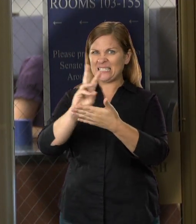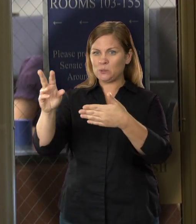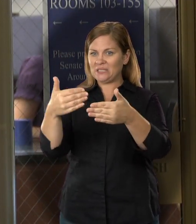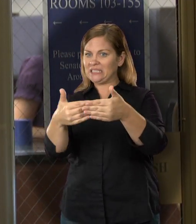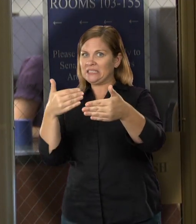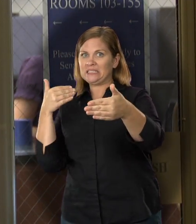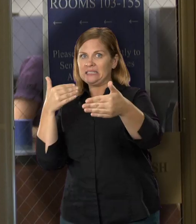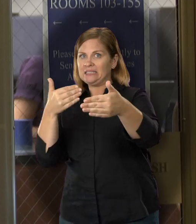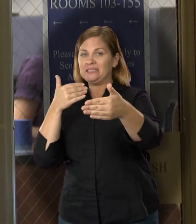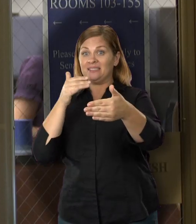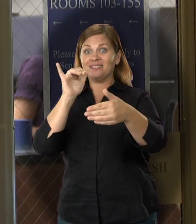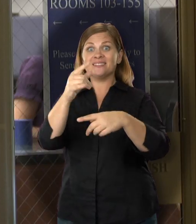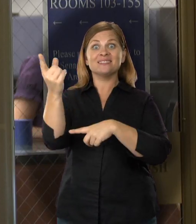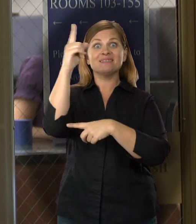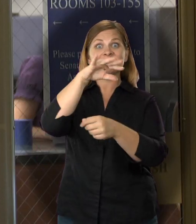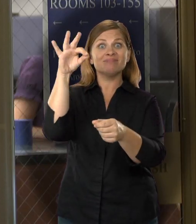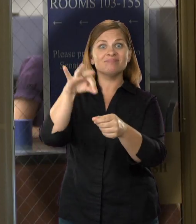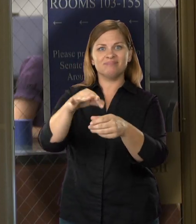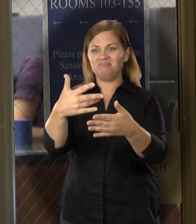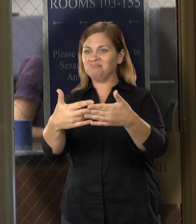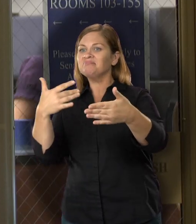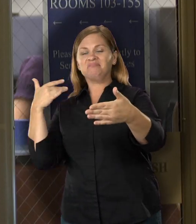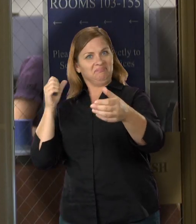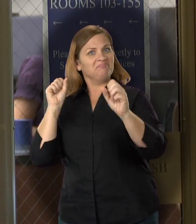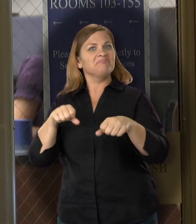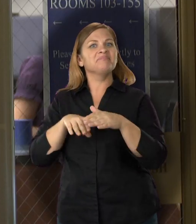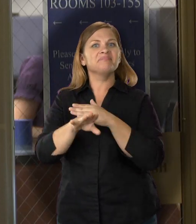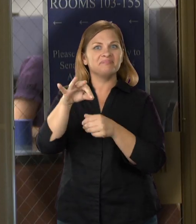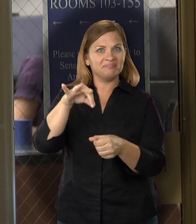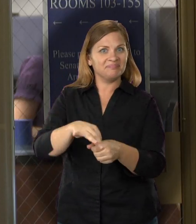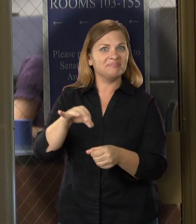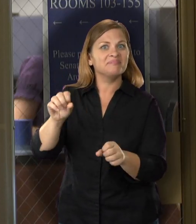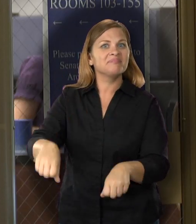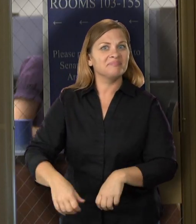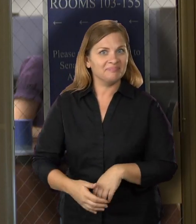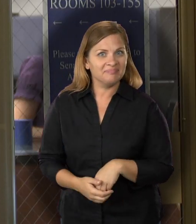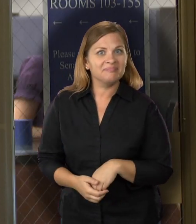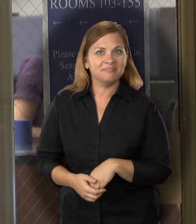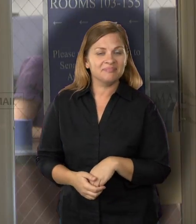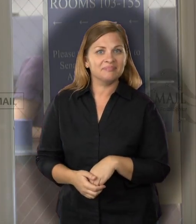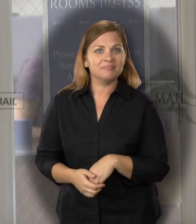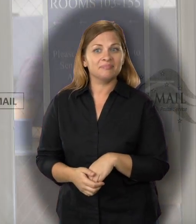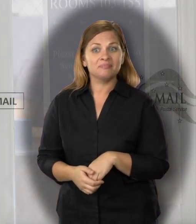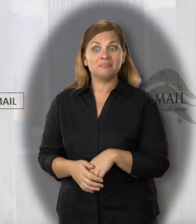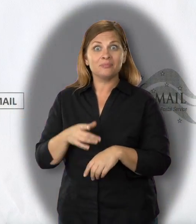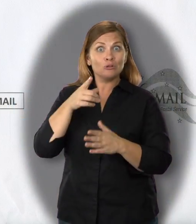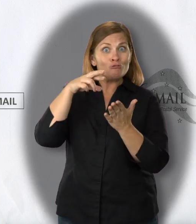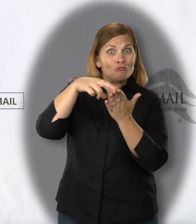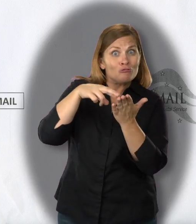In-person voting is available beginning six weeks before Election Day.